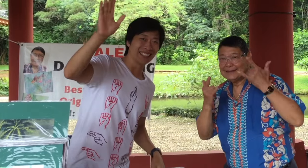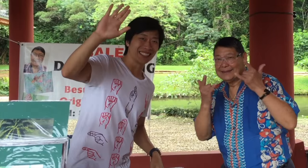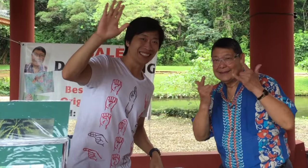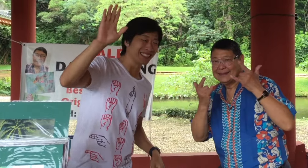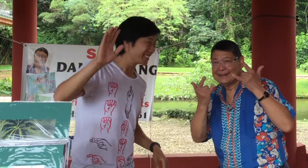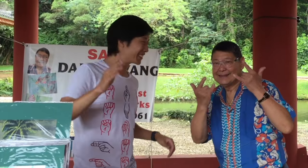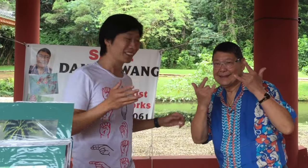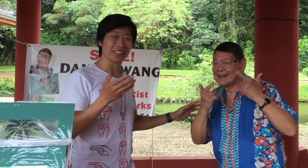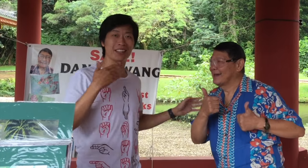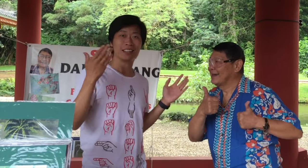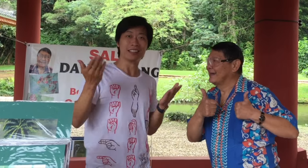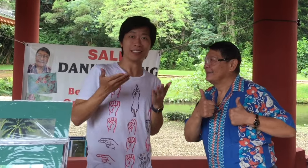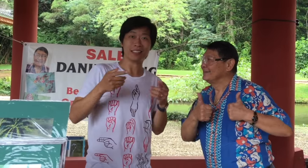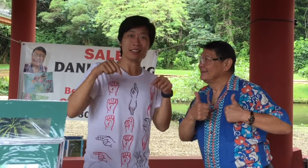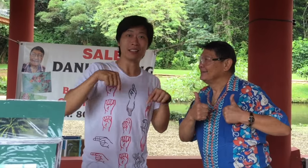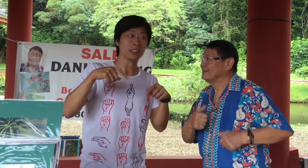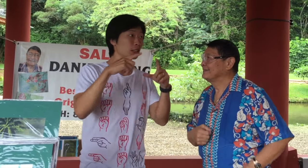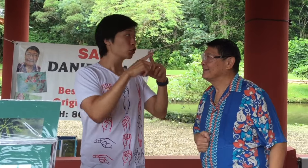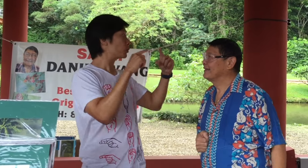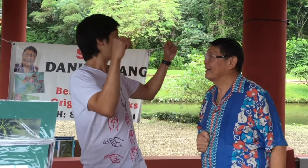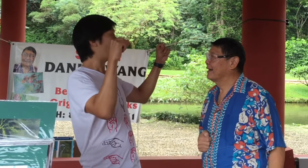Hello. Are we in Japan...?